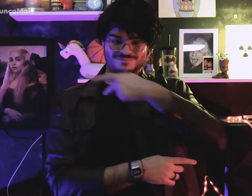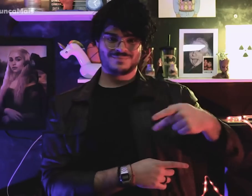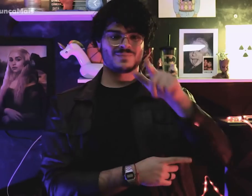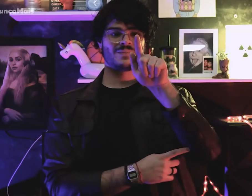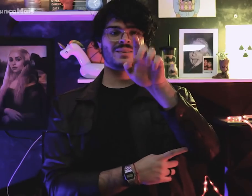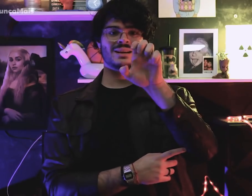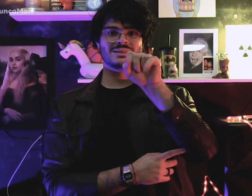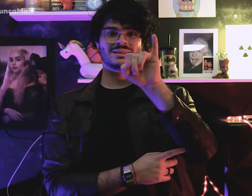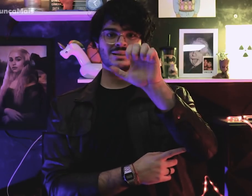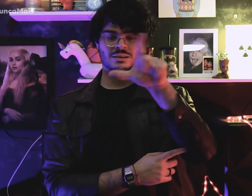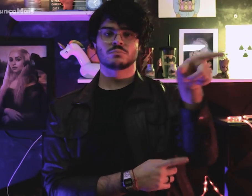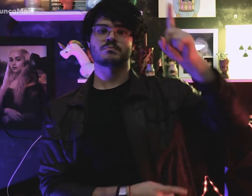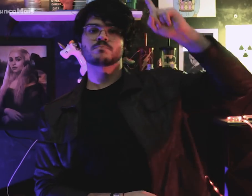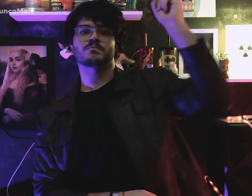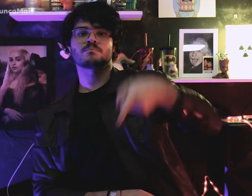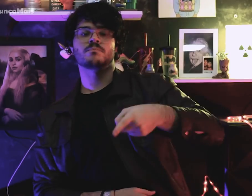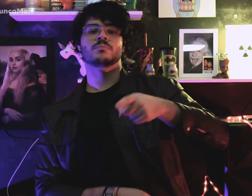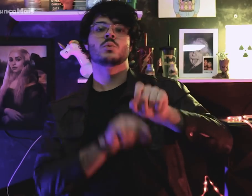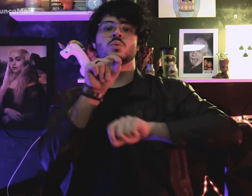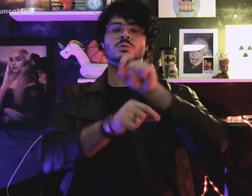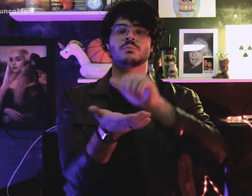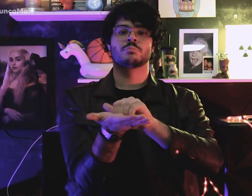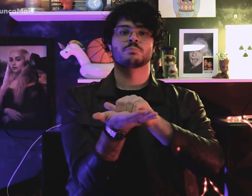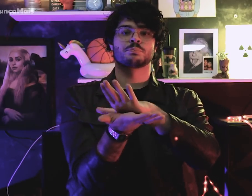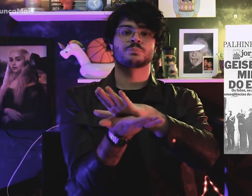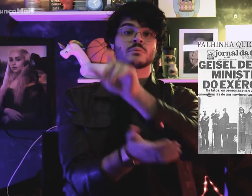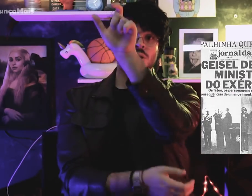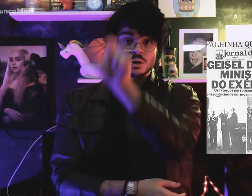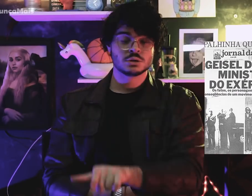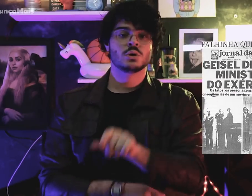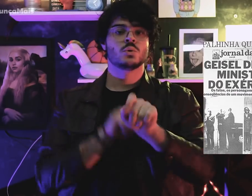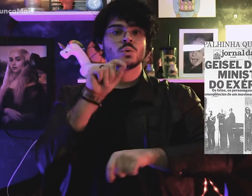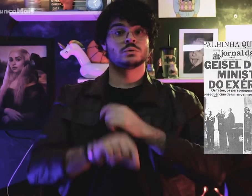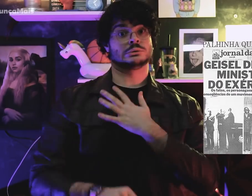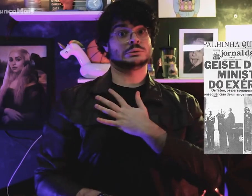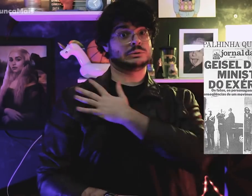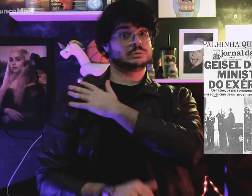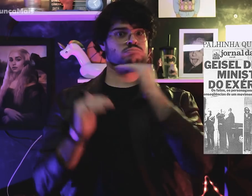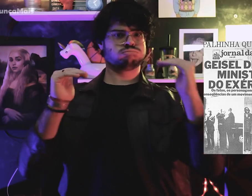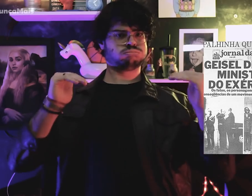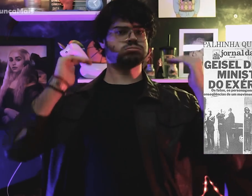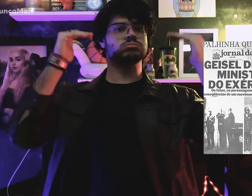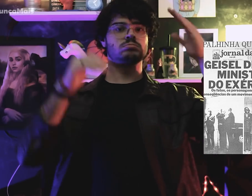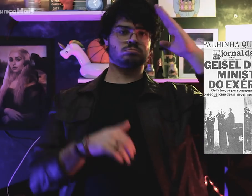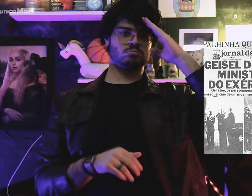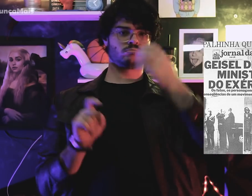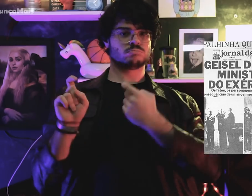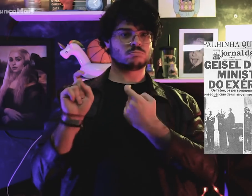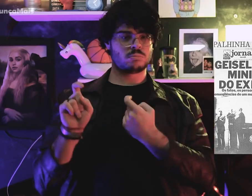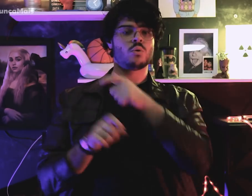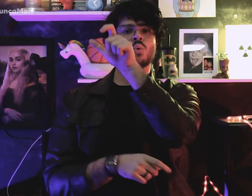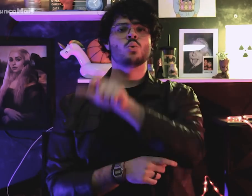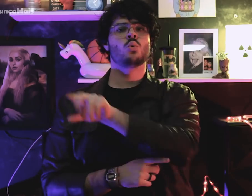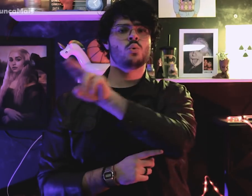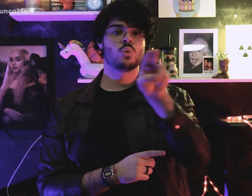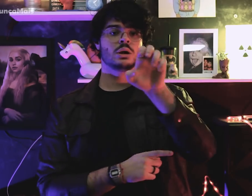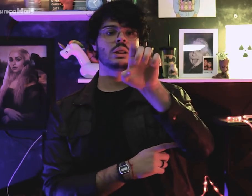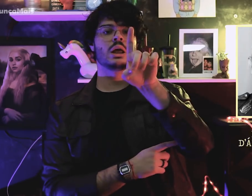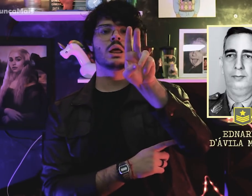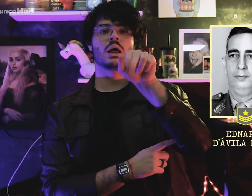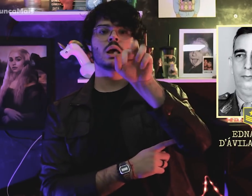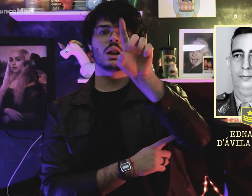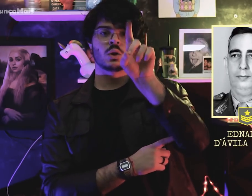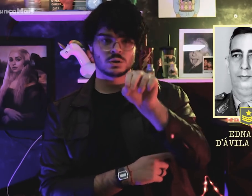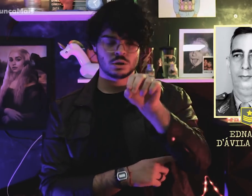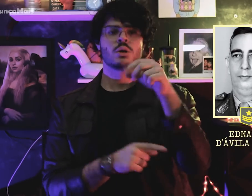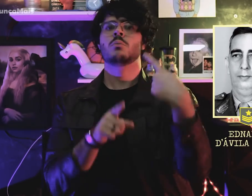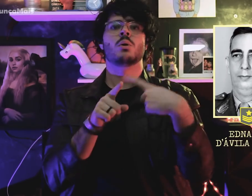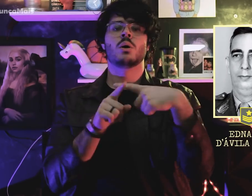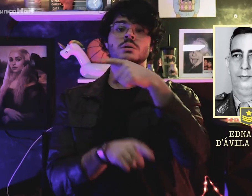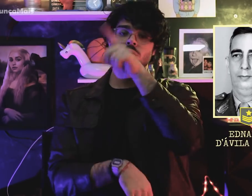Então, o presidente Geisel mandou demitir o general Ednardo D'Ávila Mello, comandante do II Exército,